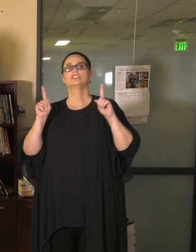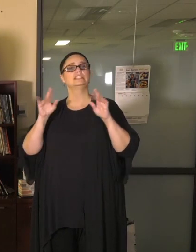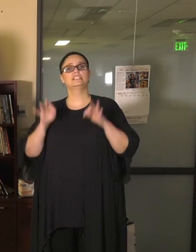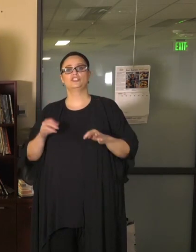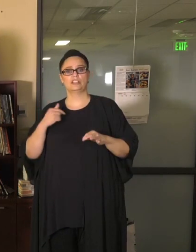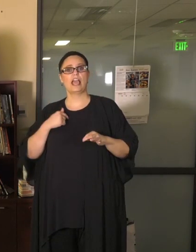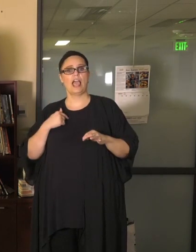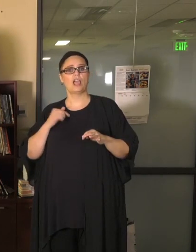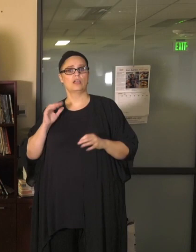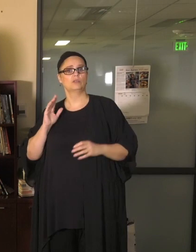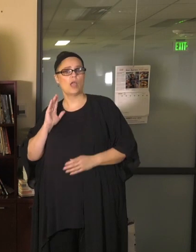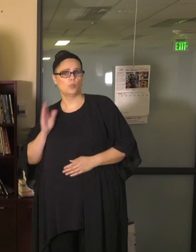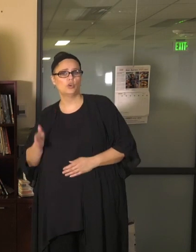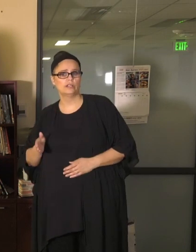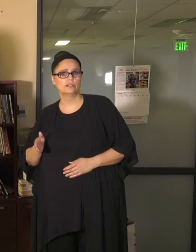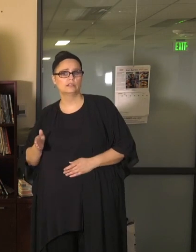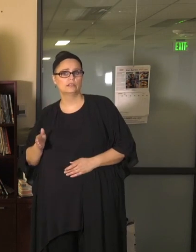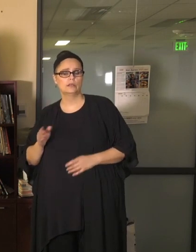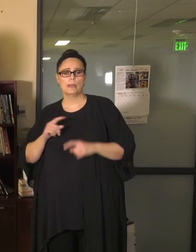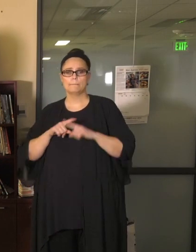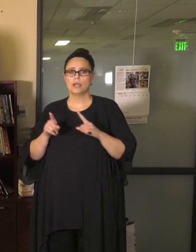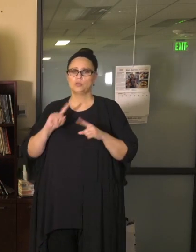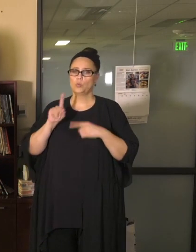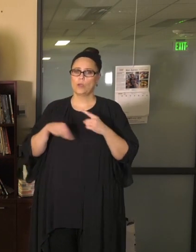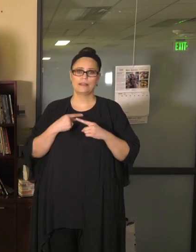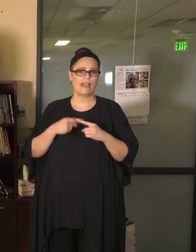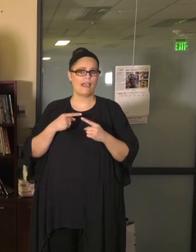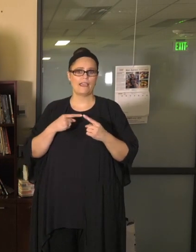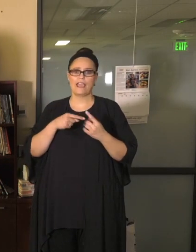have to look at the feedback that I'm receiving from many